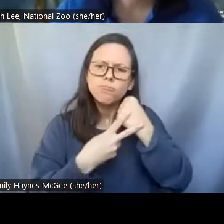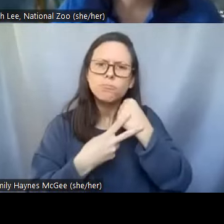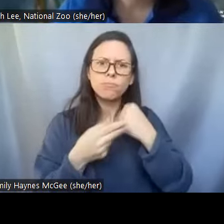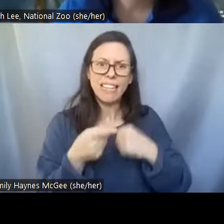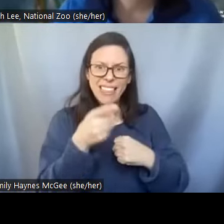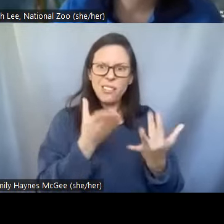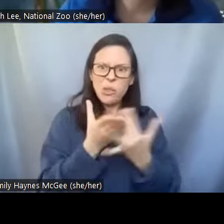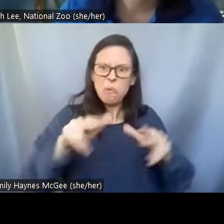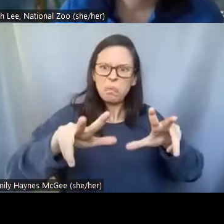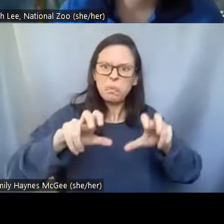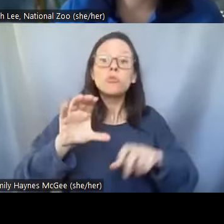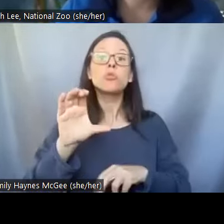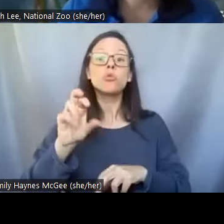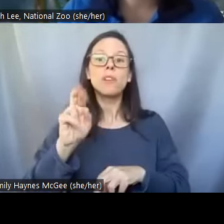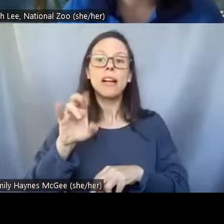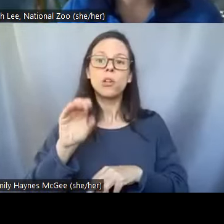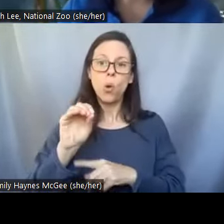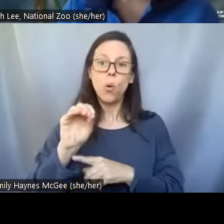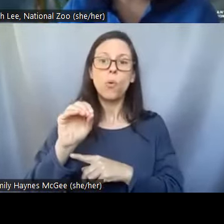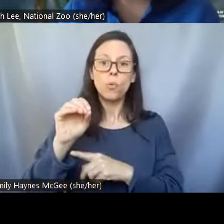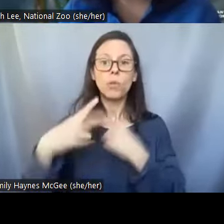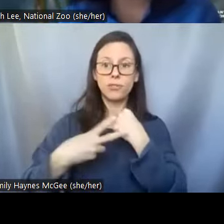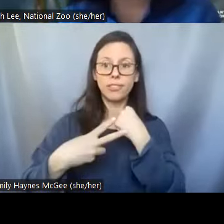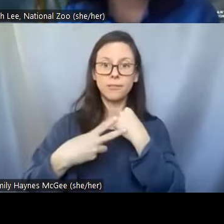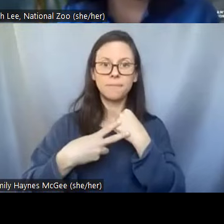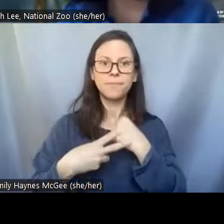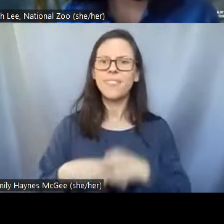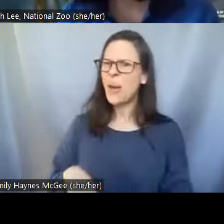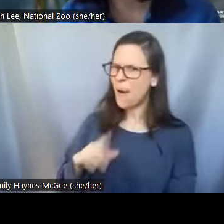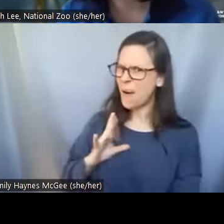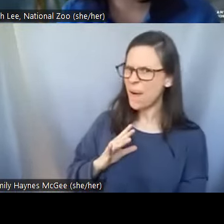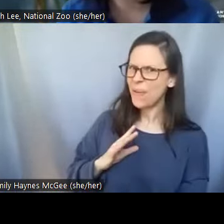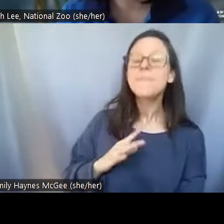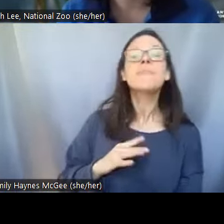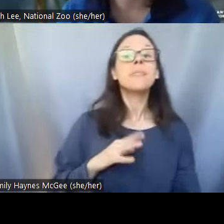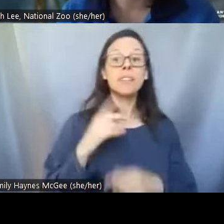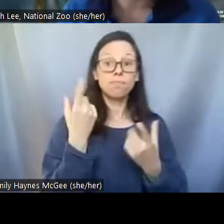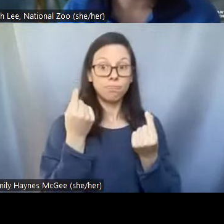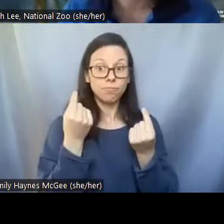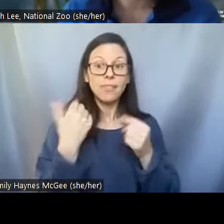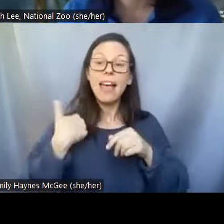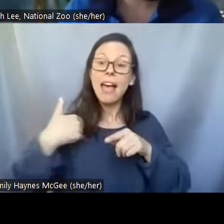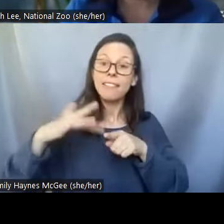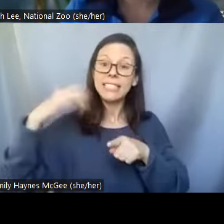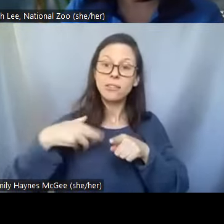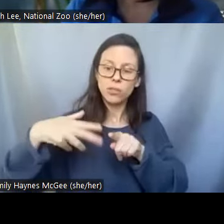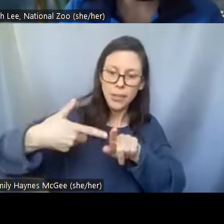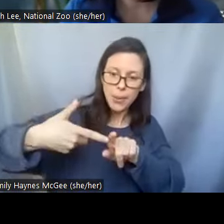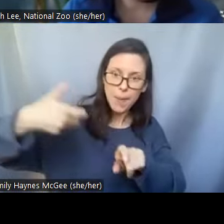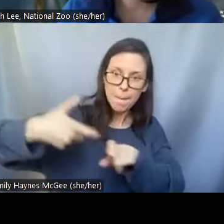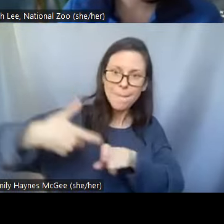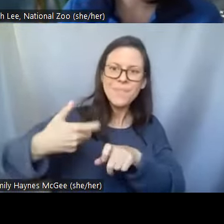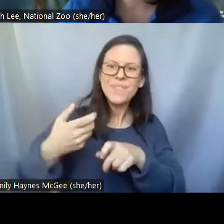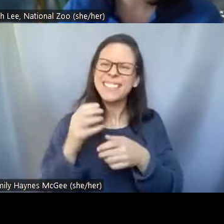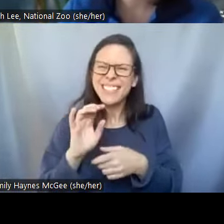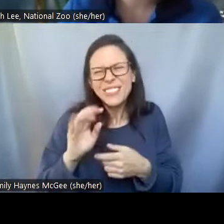Pei-Chih: So next I actually put them on these needles and we nicknamed these tissue kebab. >>Shellie: Tissue kebabs?